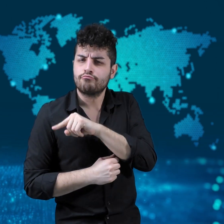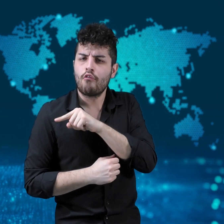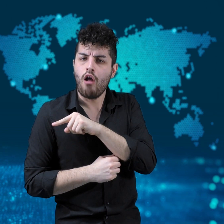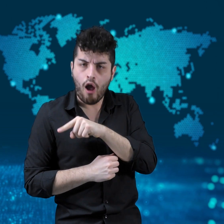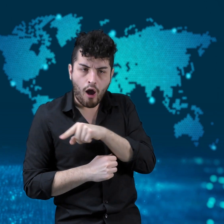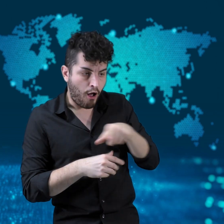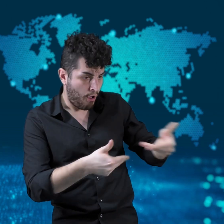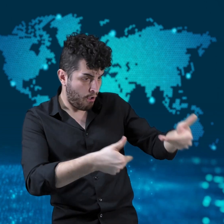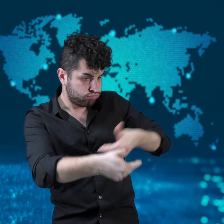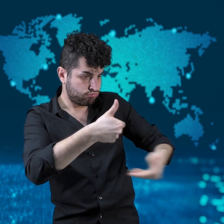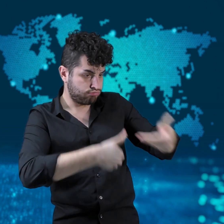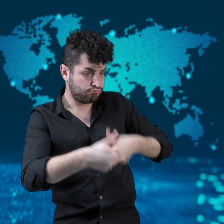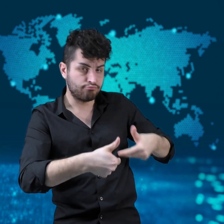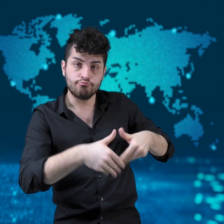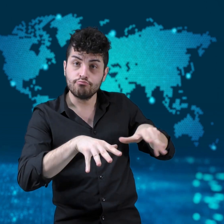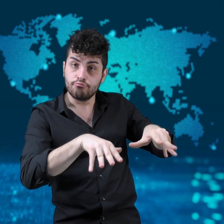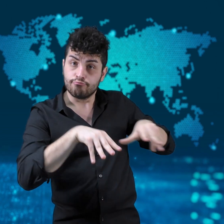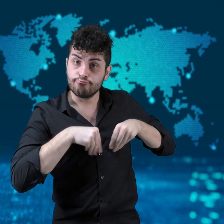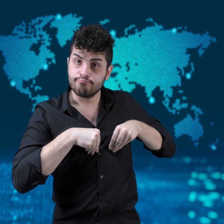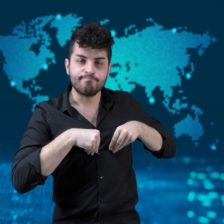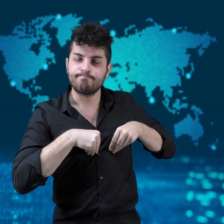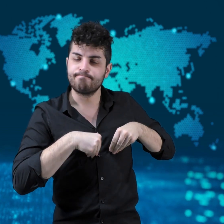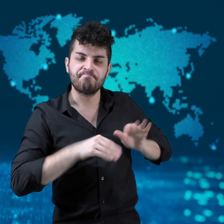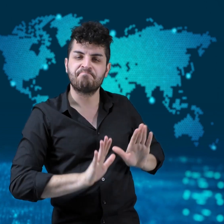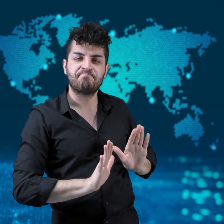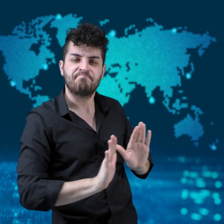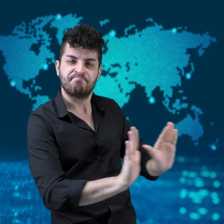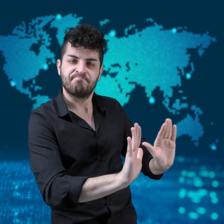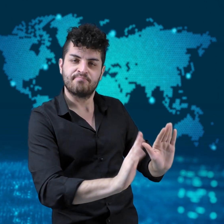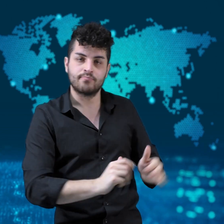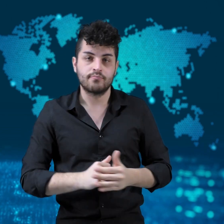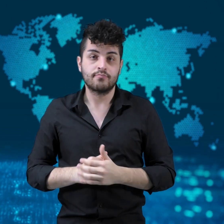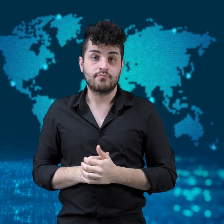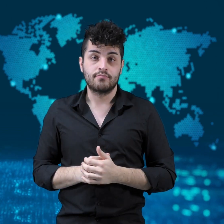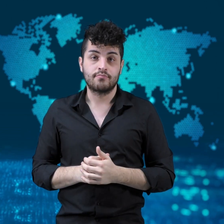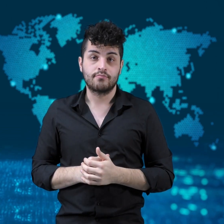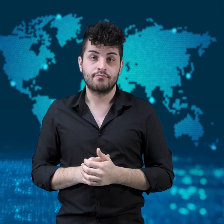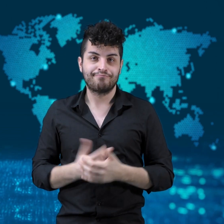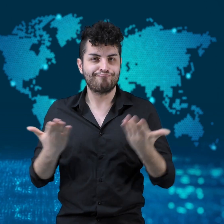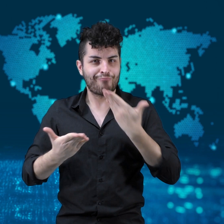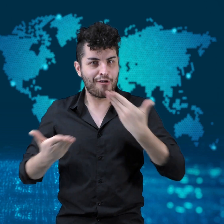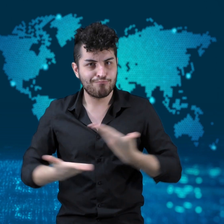Following the announcement of the results,